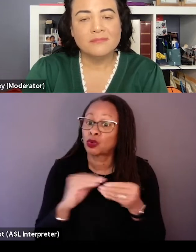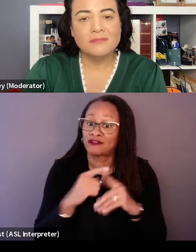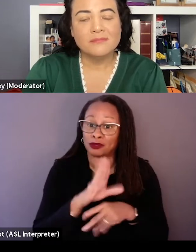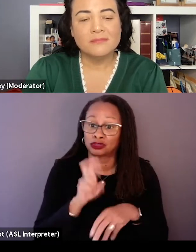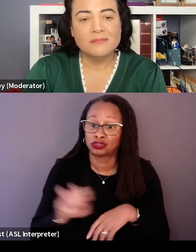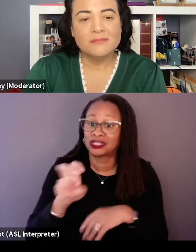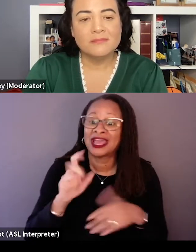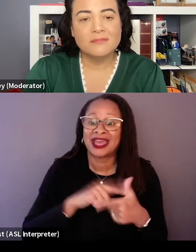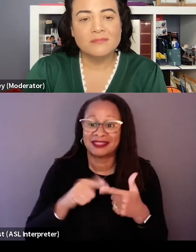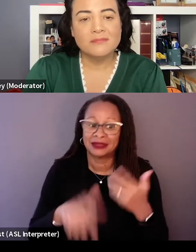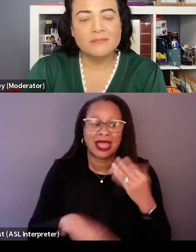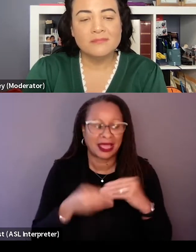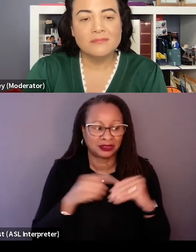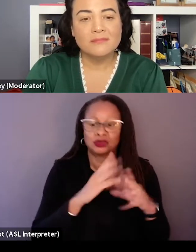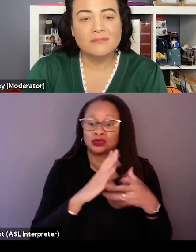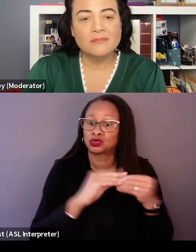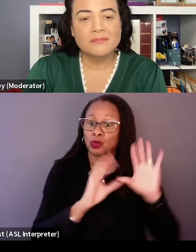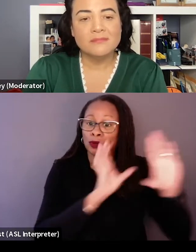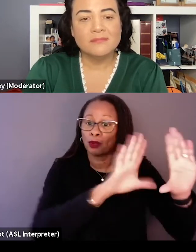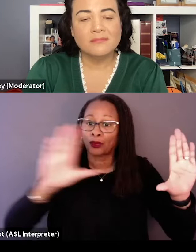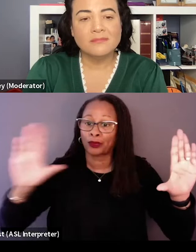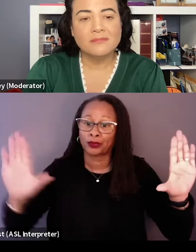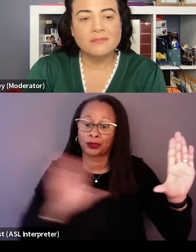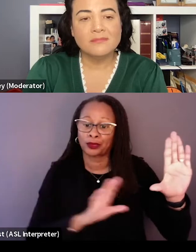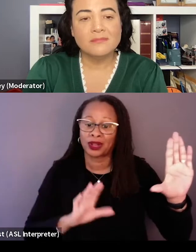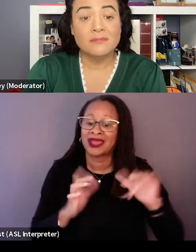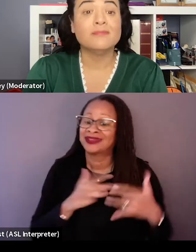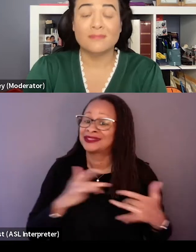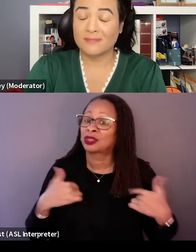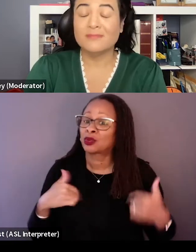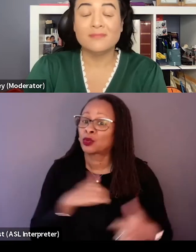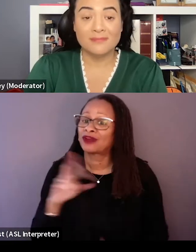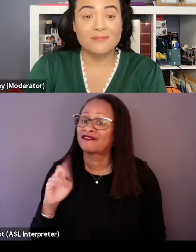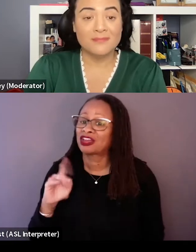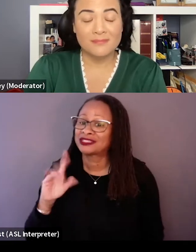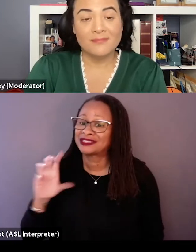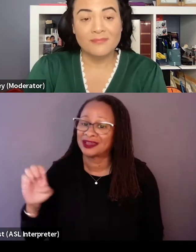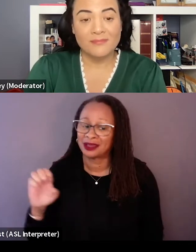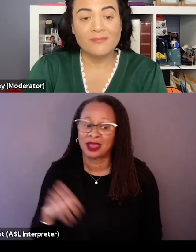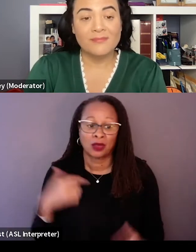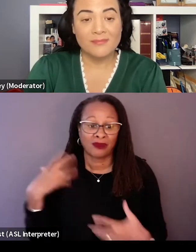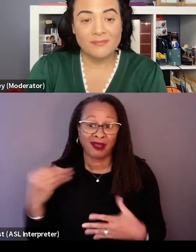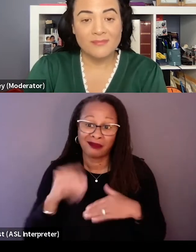and so the real typically we're vérité filmmakers, meaning we're like out there in the field and when you're doing vérité filmmaking,